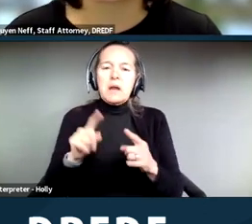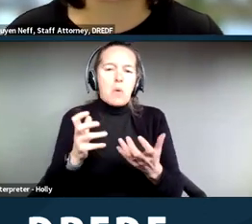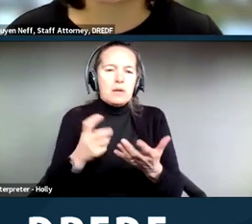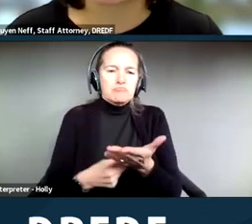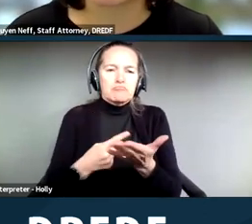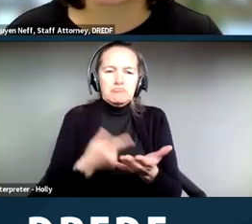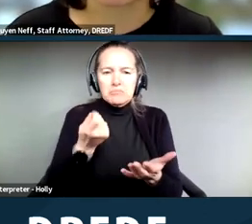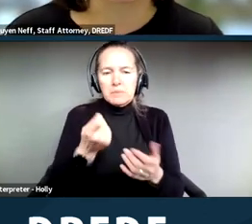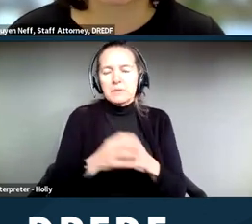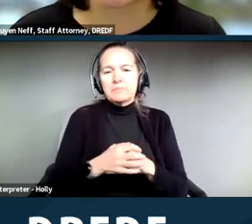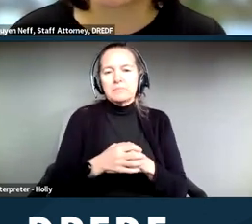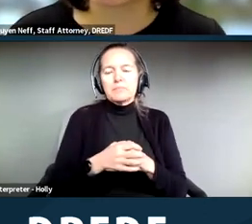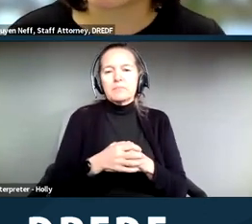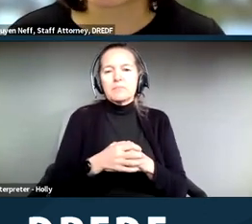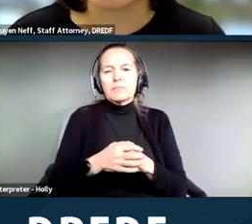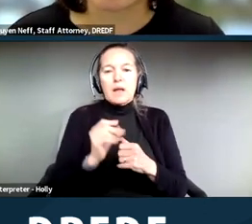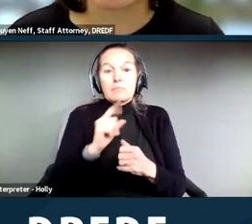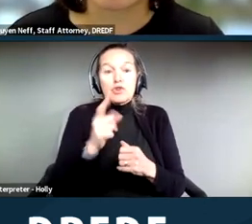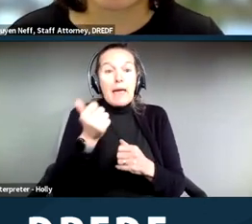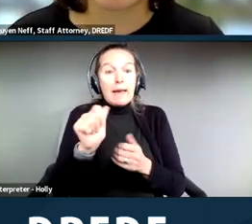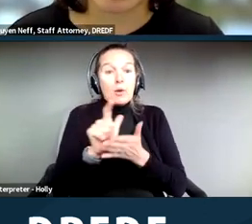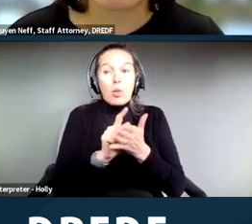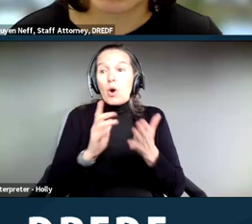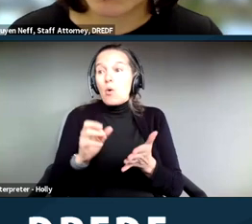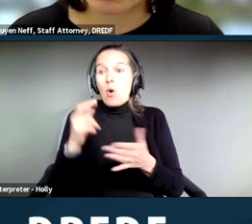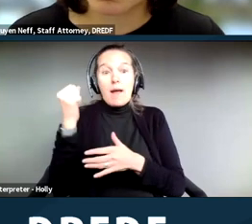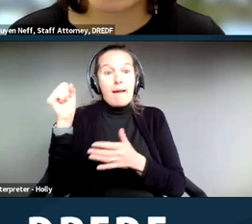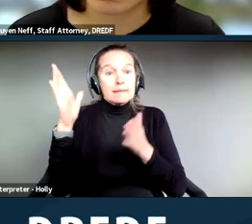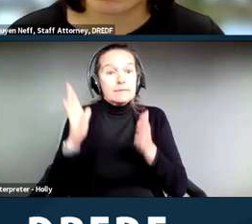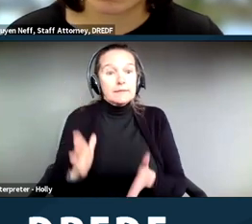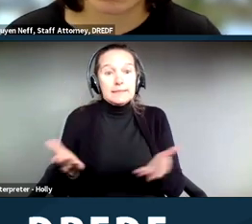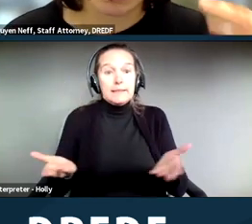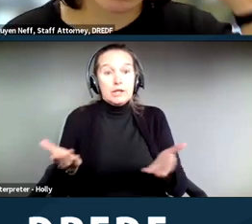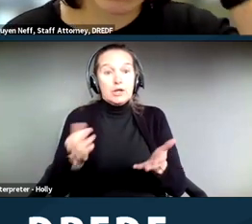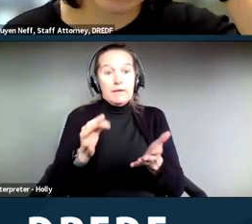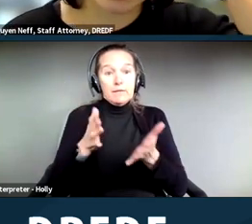I'm sure any attorney or activist on here who have tried to request reasonable accommodations would